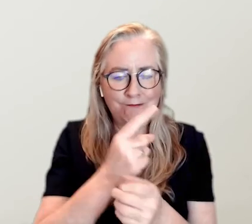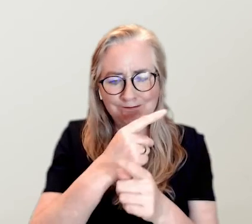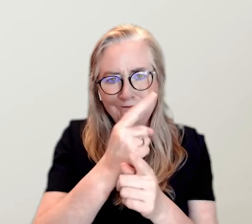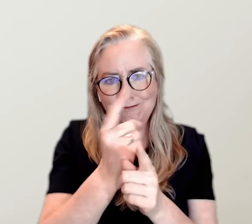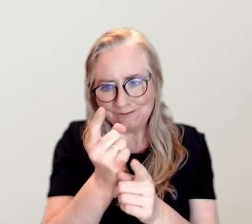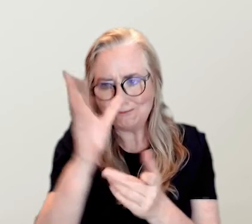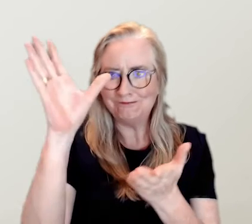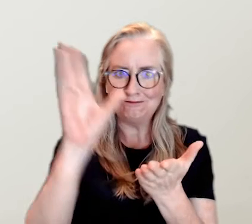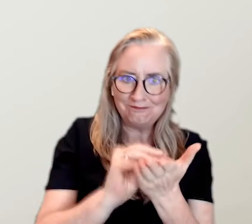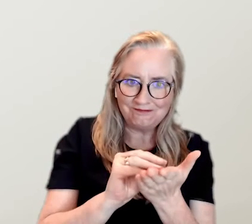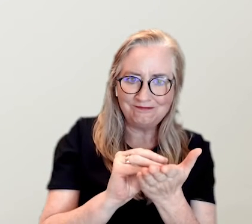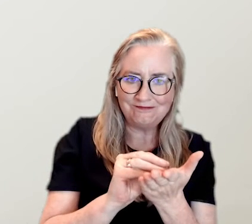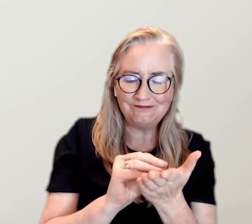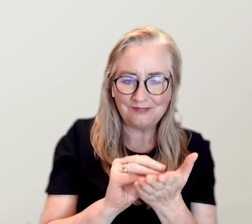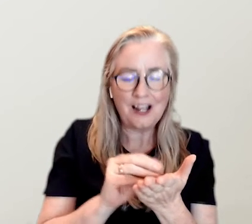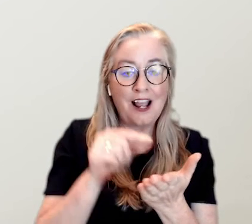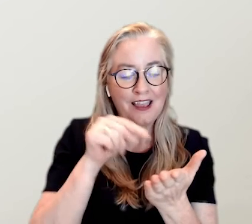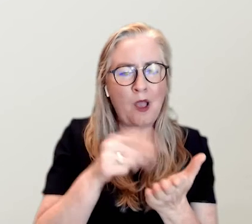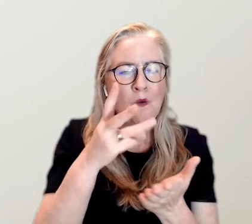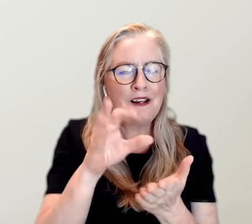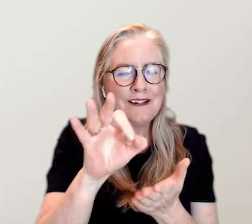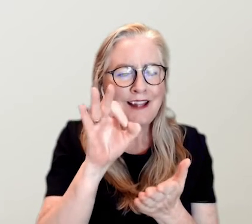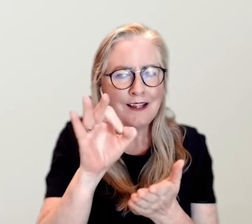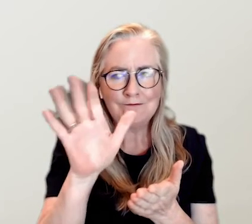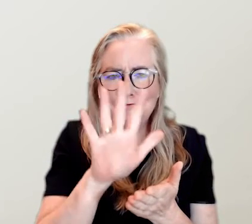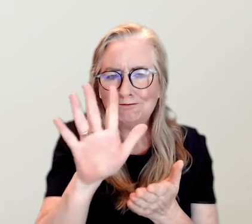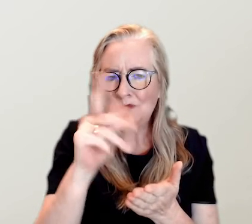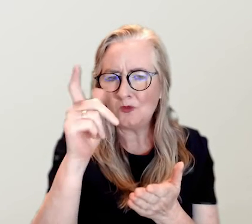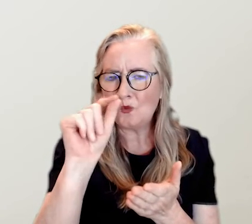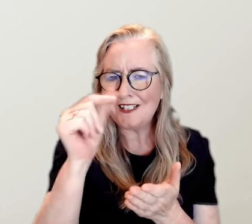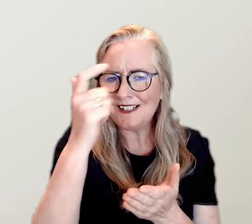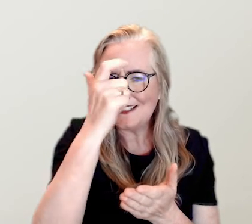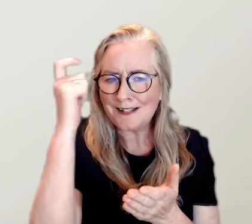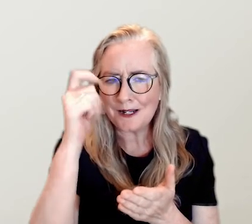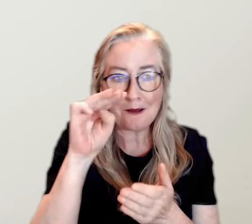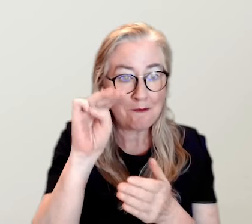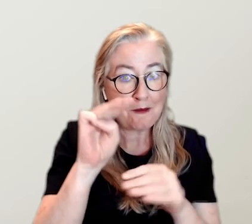The app will begin downloading onto your device. This will take around 20 seconds,